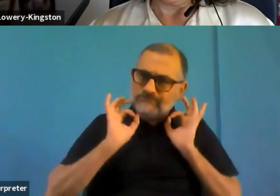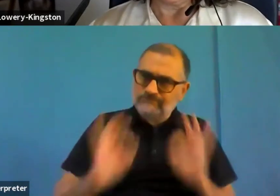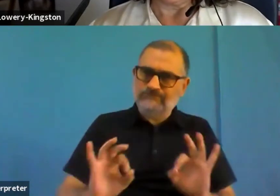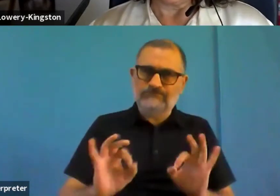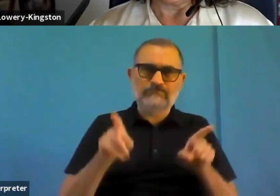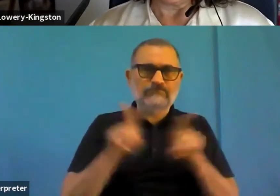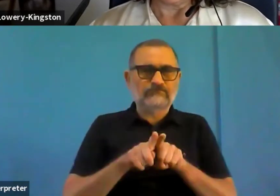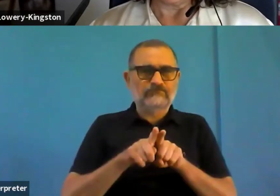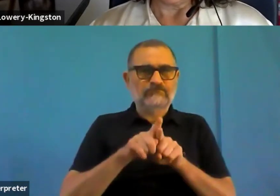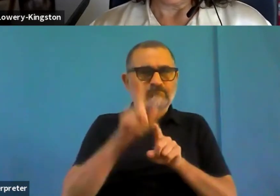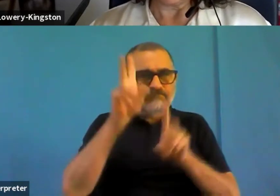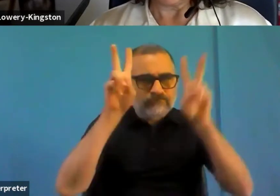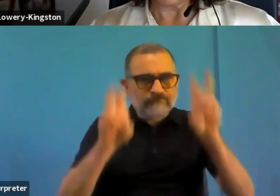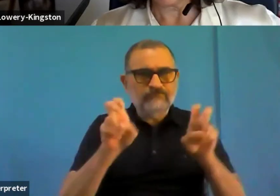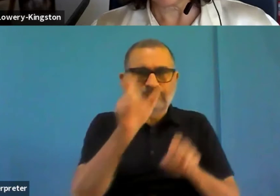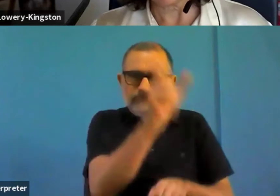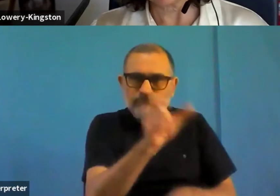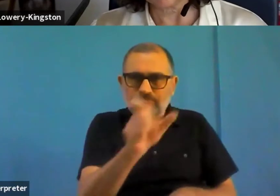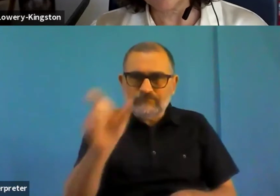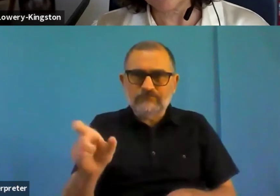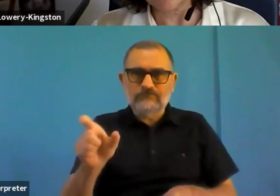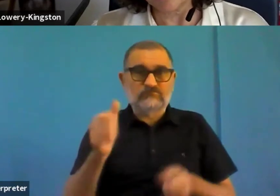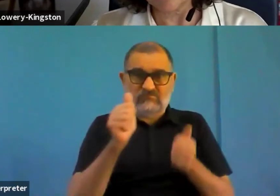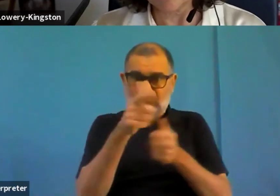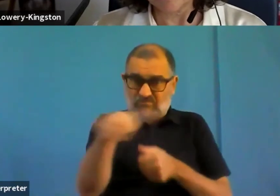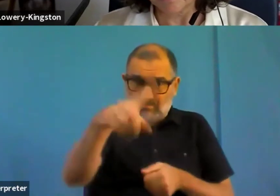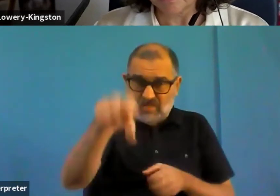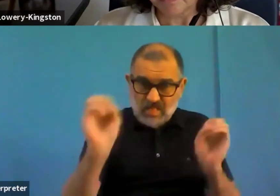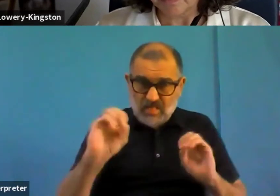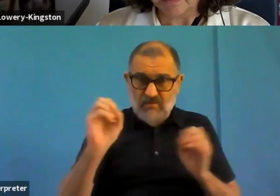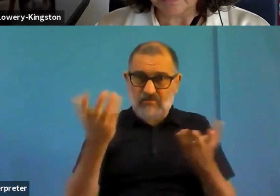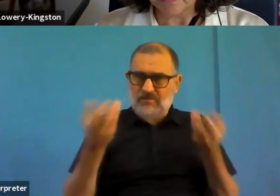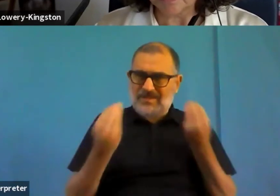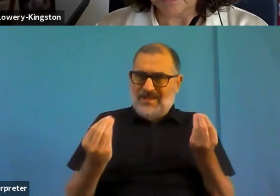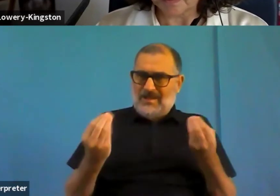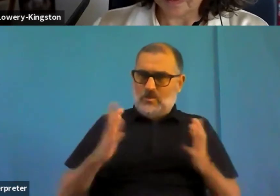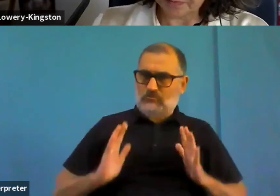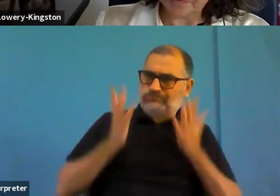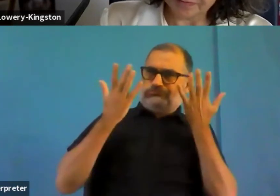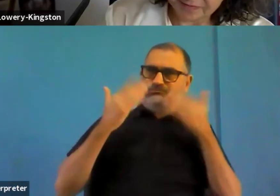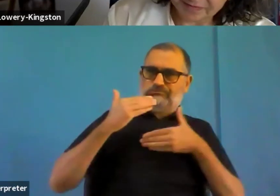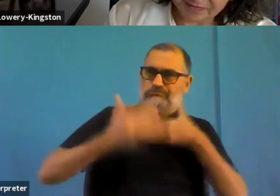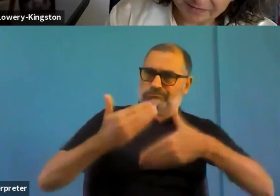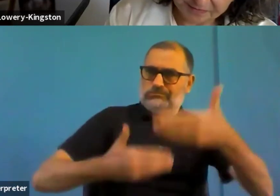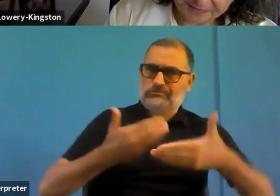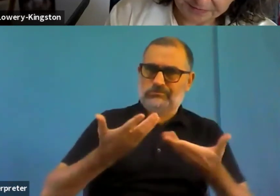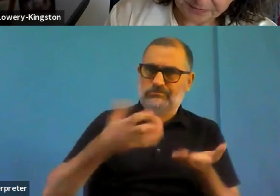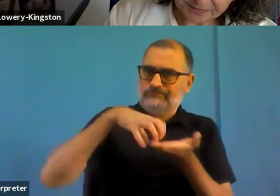What what could we call it, if part of us 15% of the population are excluded.